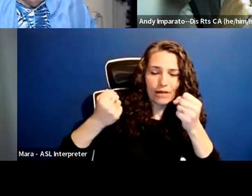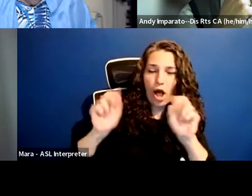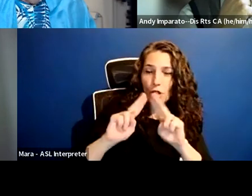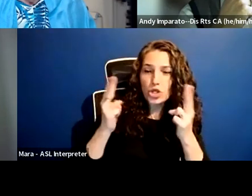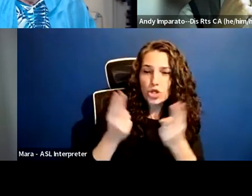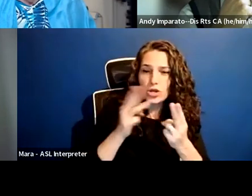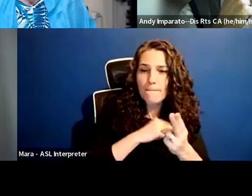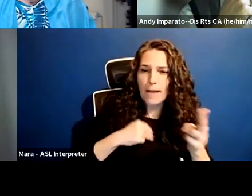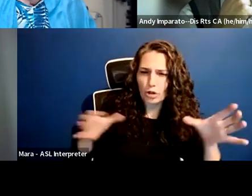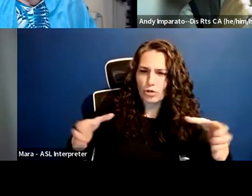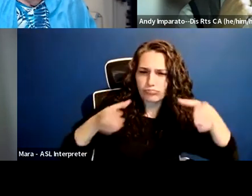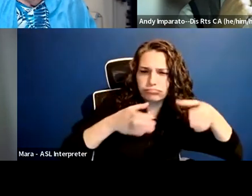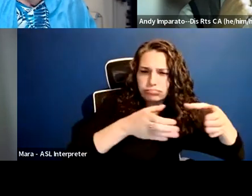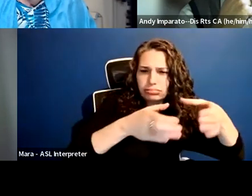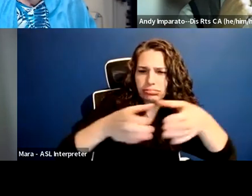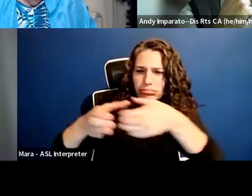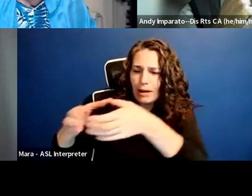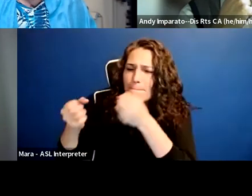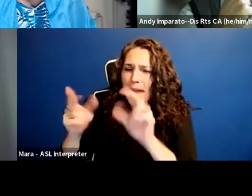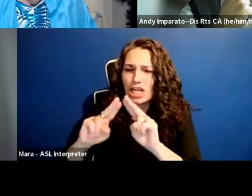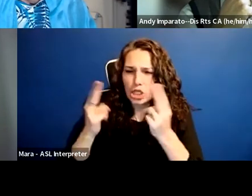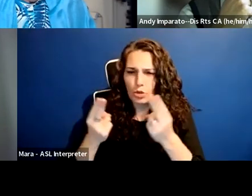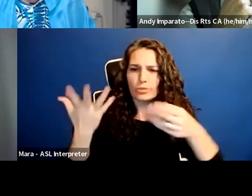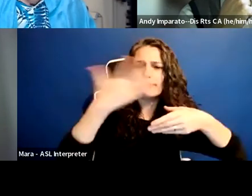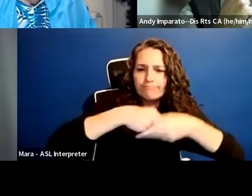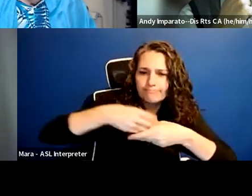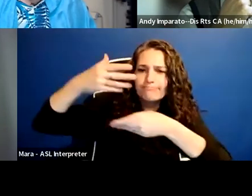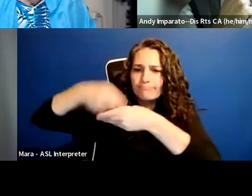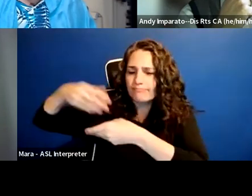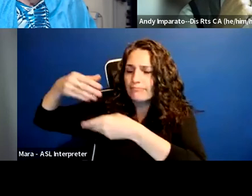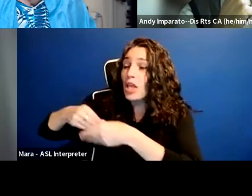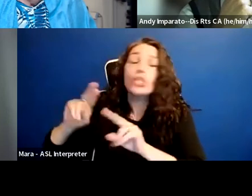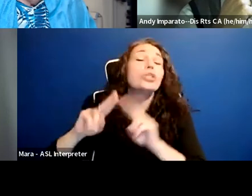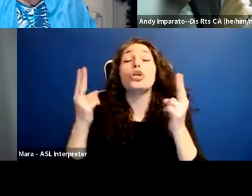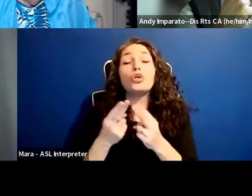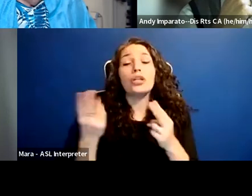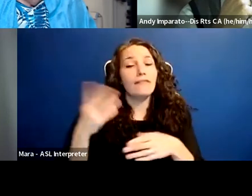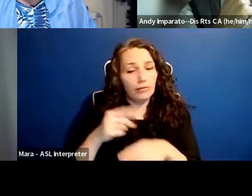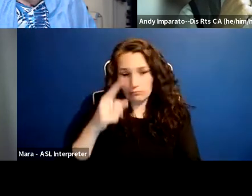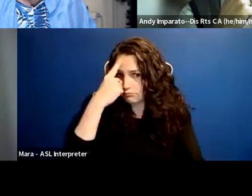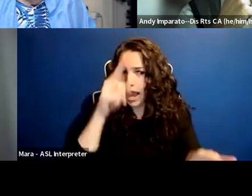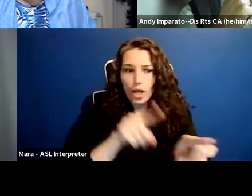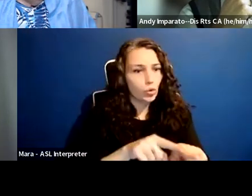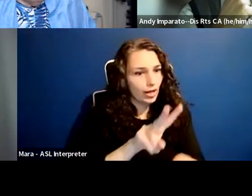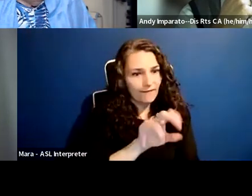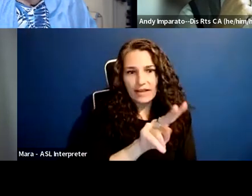and there were many other unions that were engaged. So union involvement, I completely agree, Vivian, is very important,